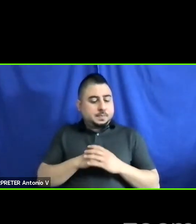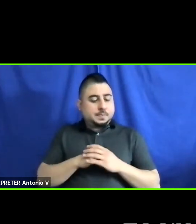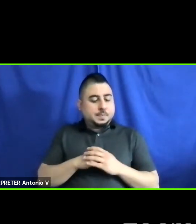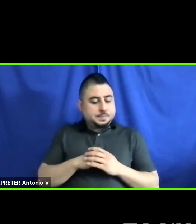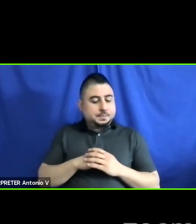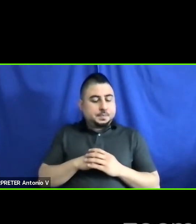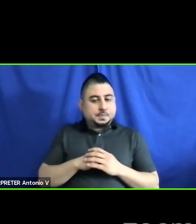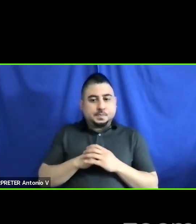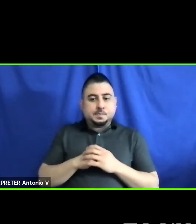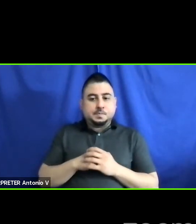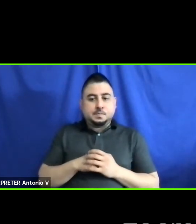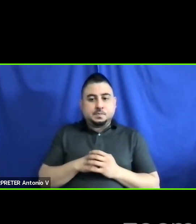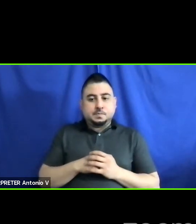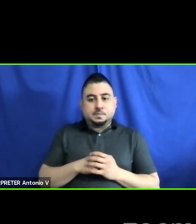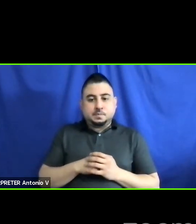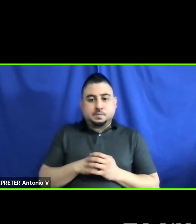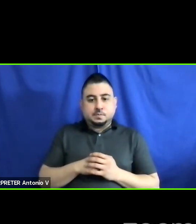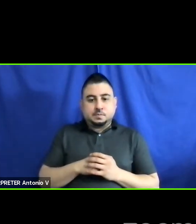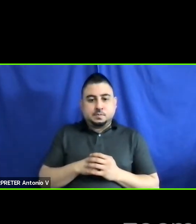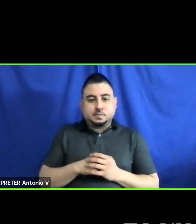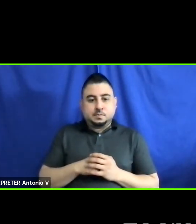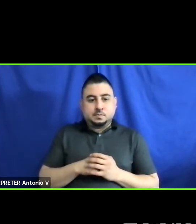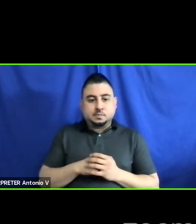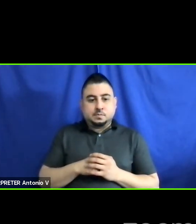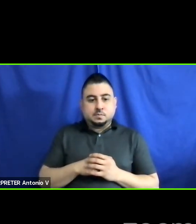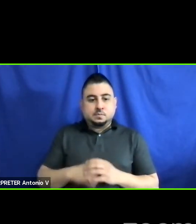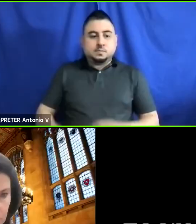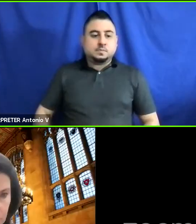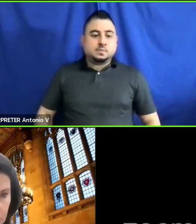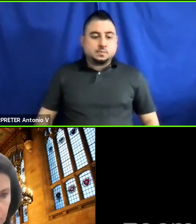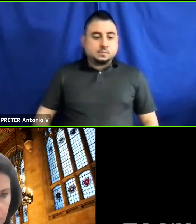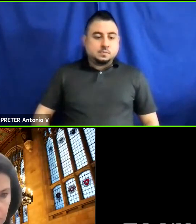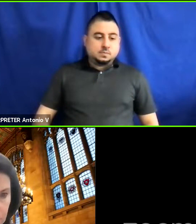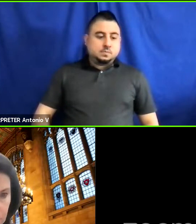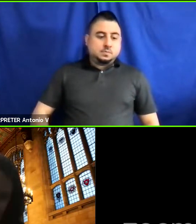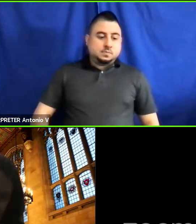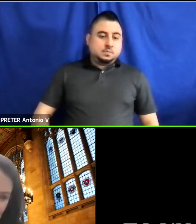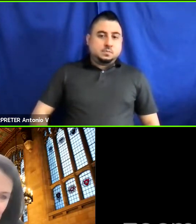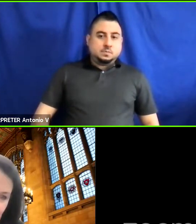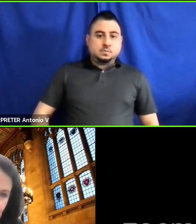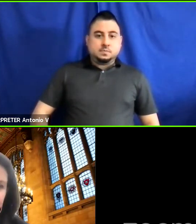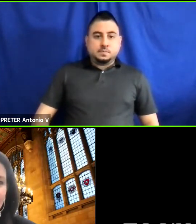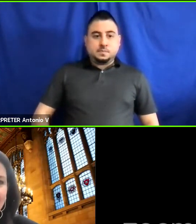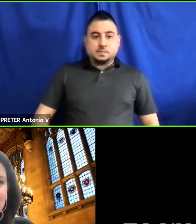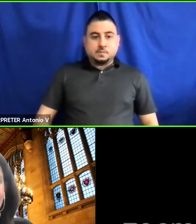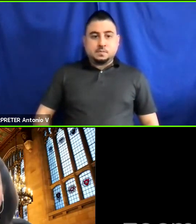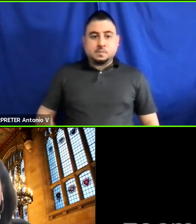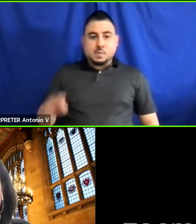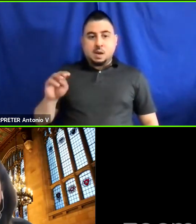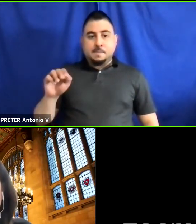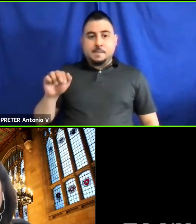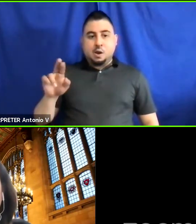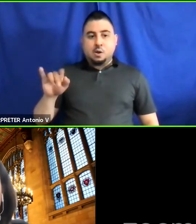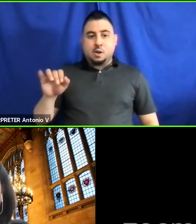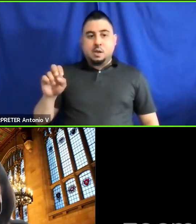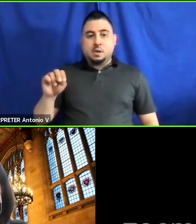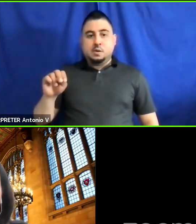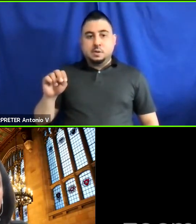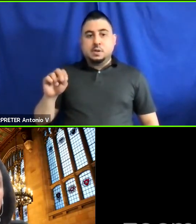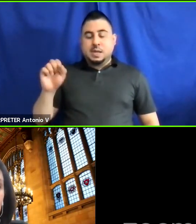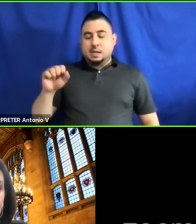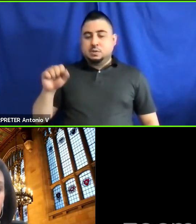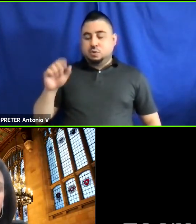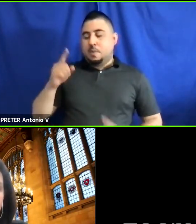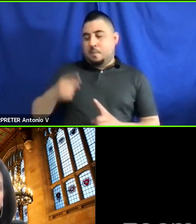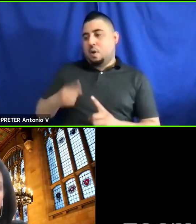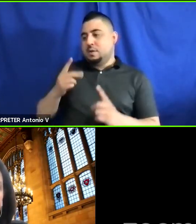Hi, it’s me again. Yeah, your point is very well taken, and we need